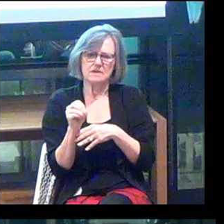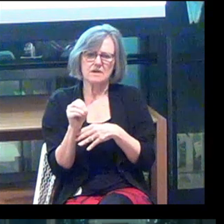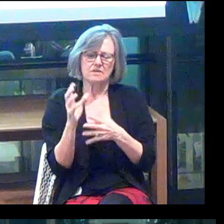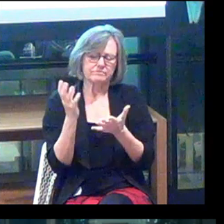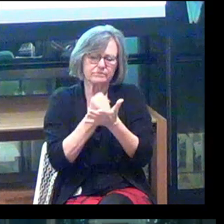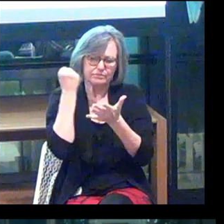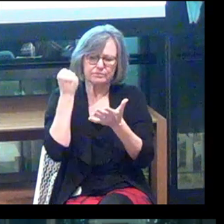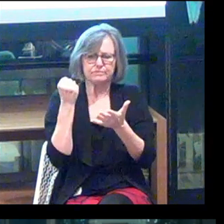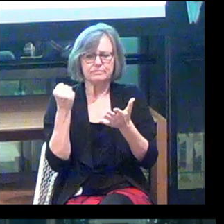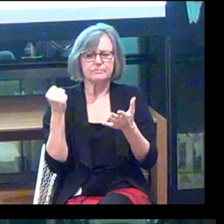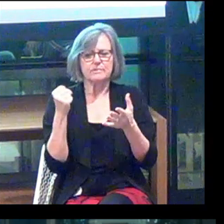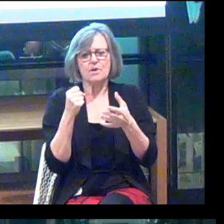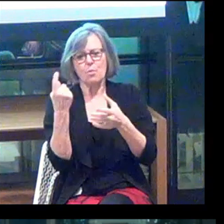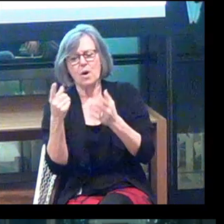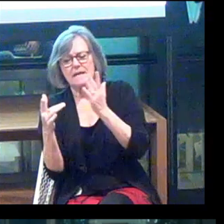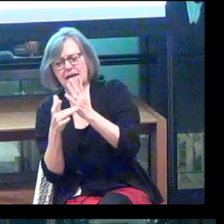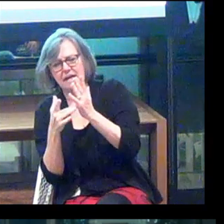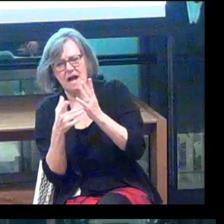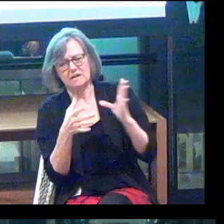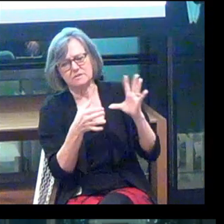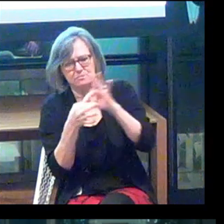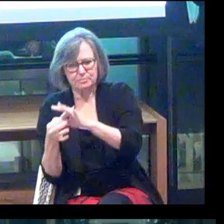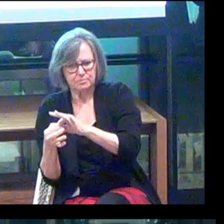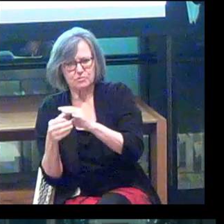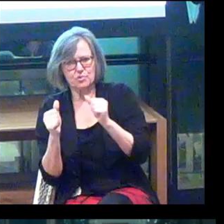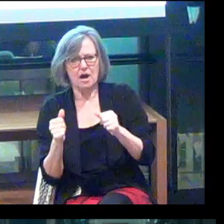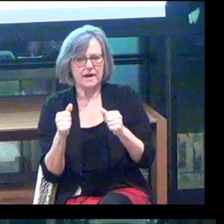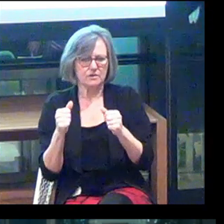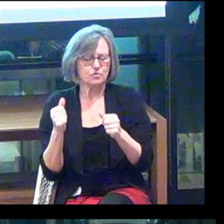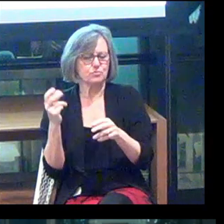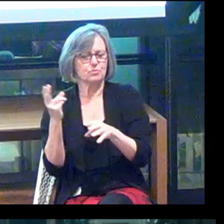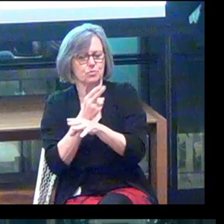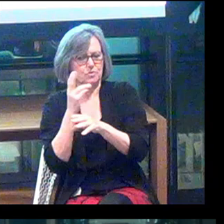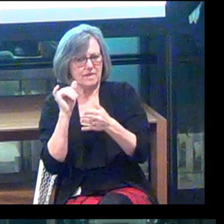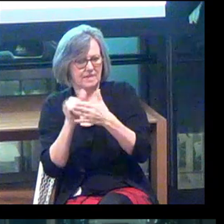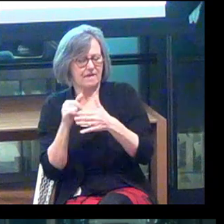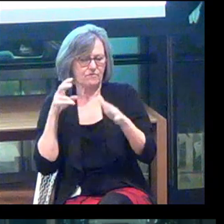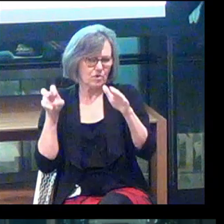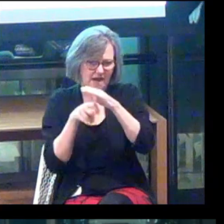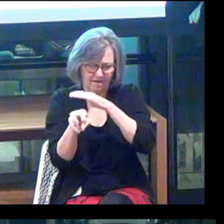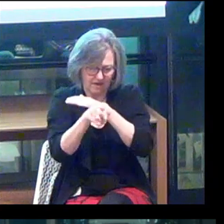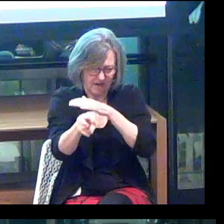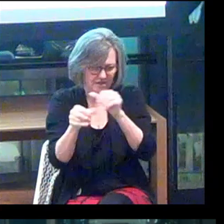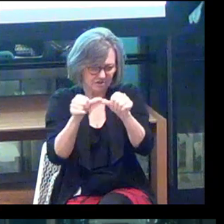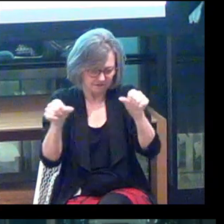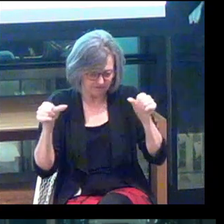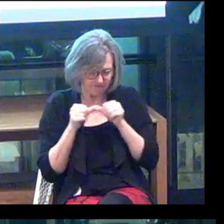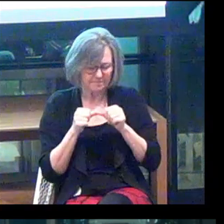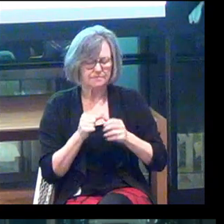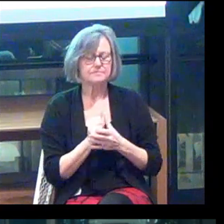You know, attaching on to one technology and really trying to leverage it in the navigation space.